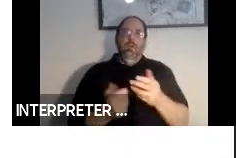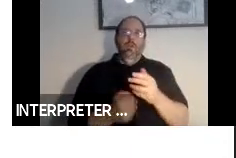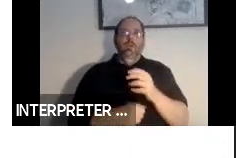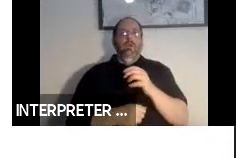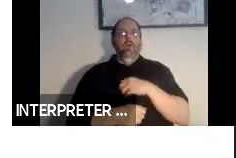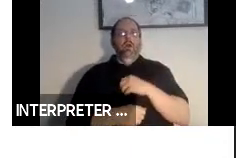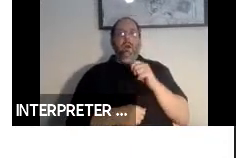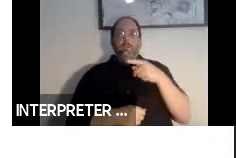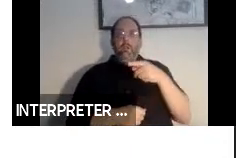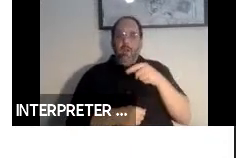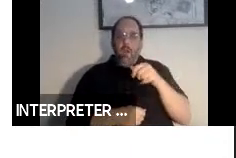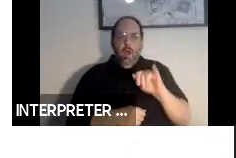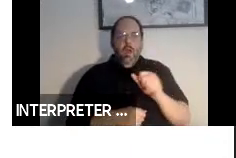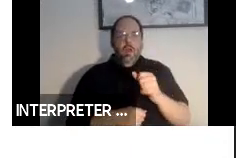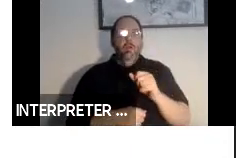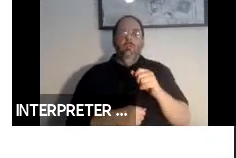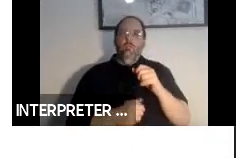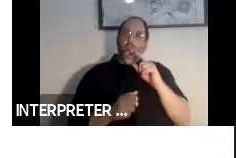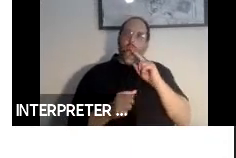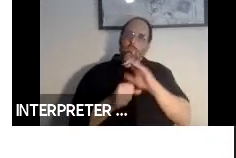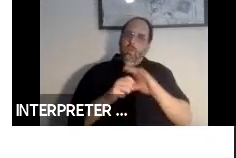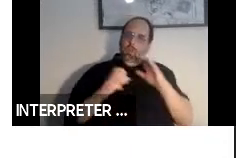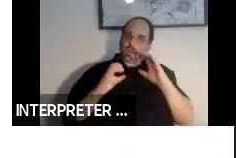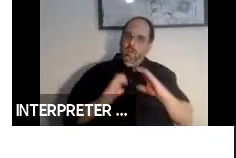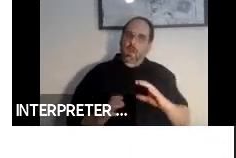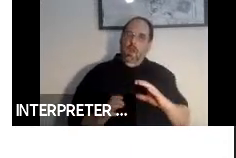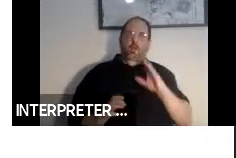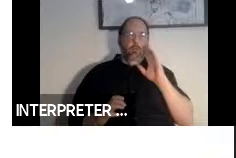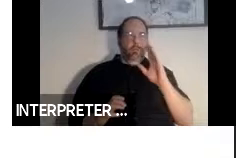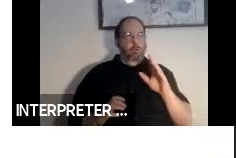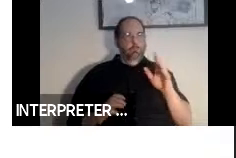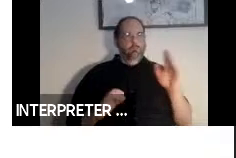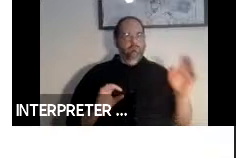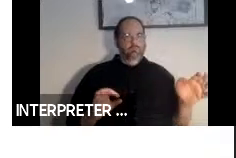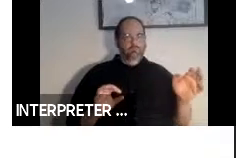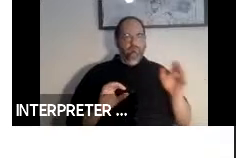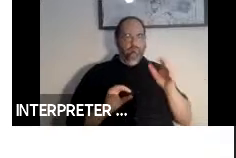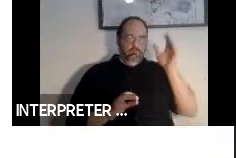dedicated clients to that can bridge cognitive or sensory gaps.